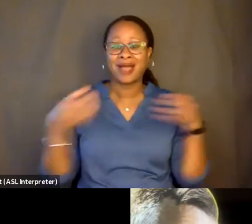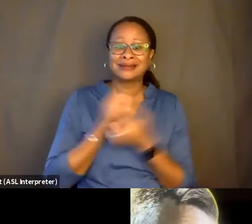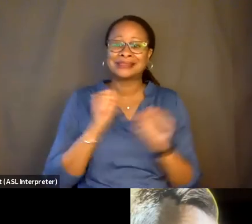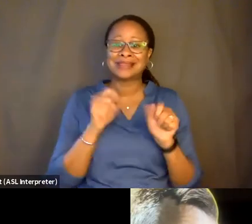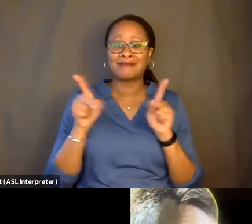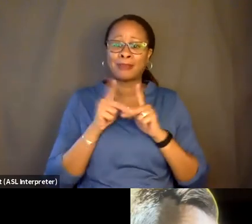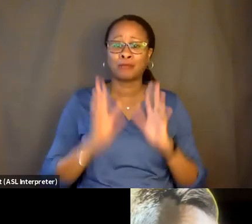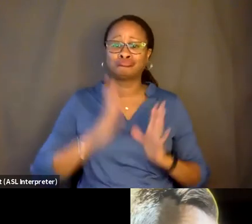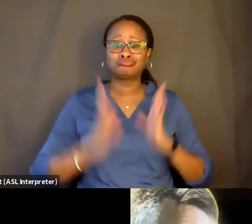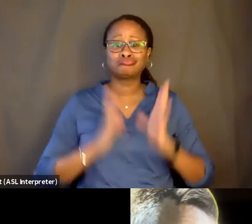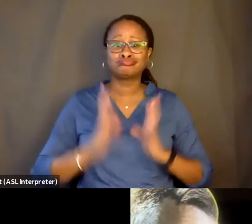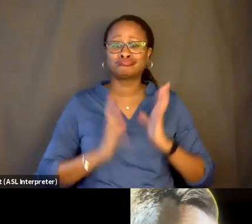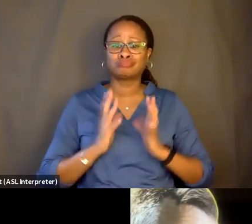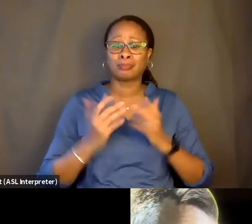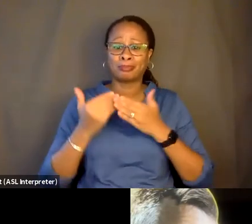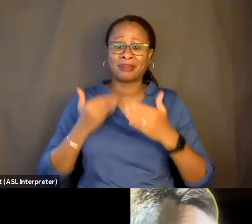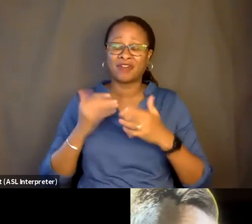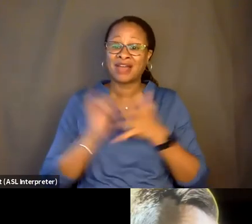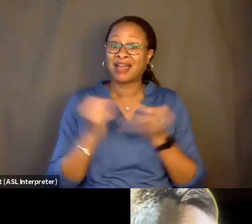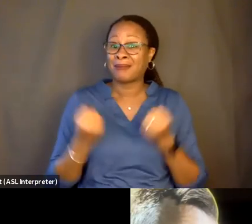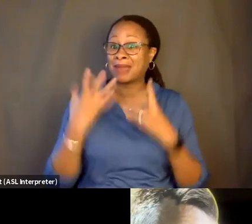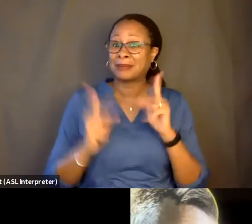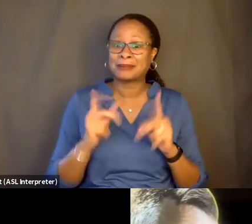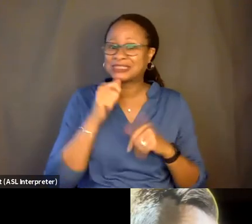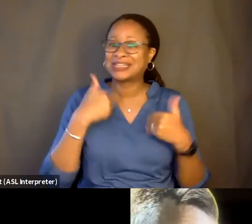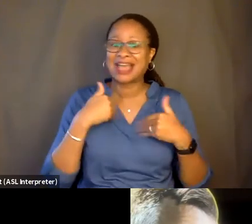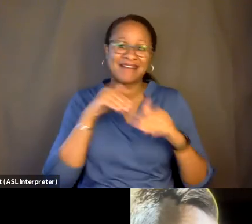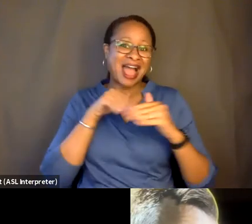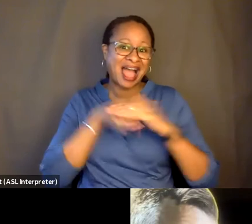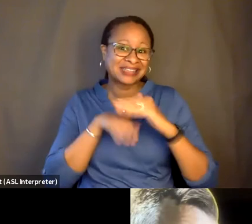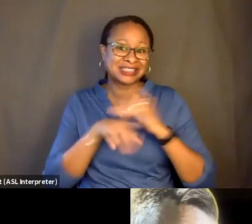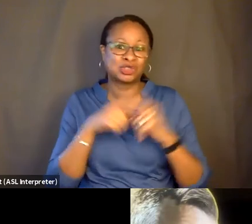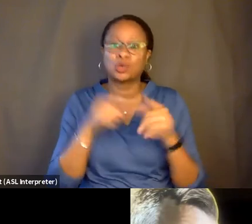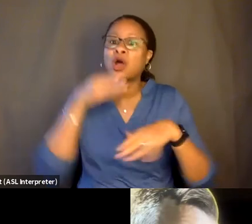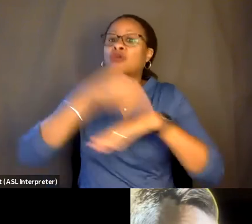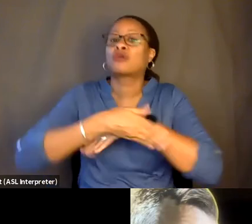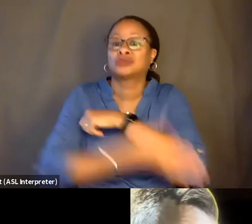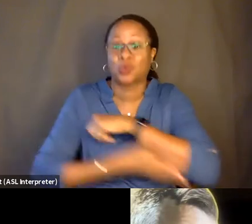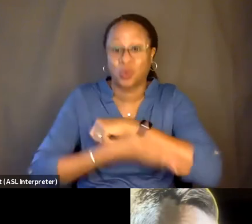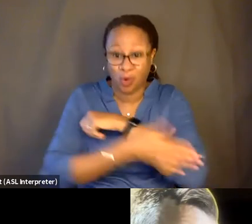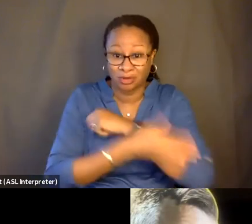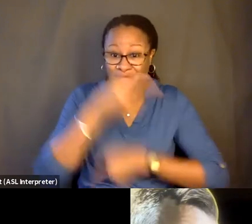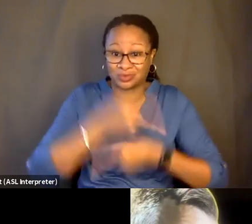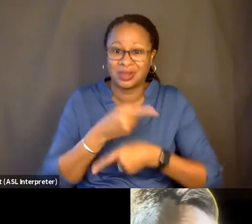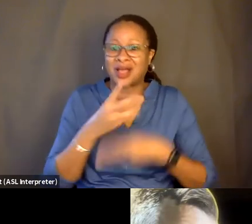that many people did not have access to all around the world. And the fact that people--